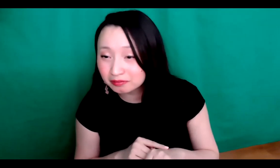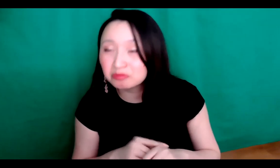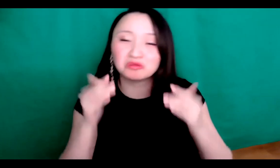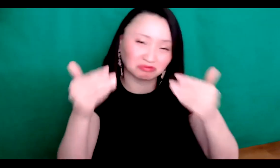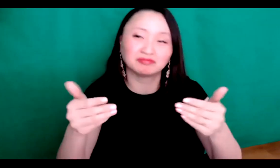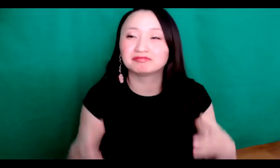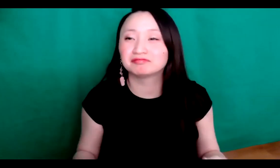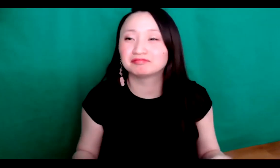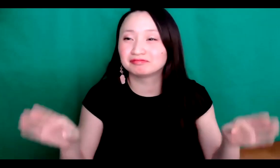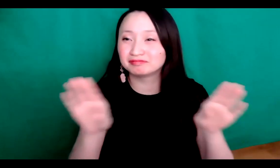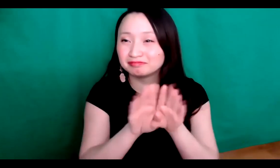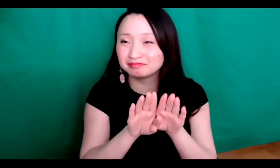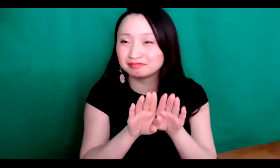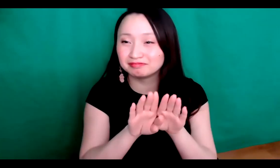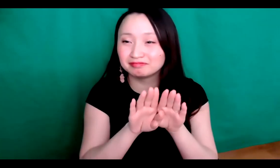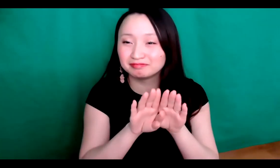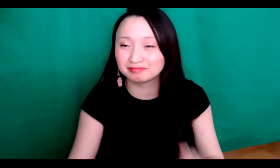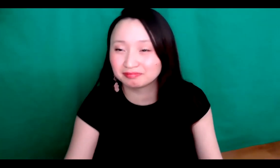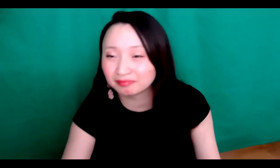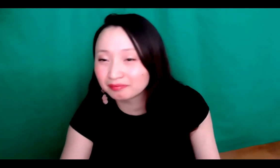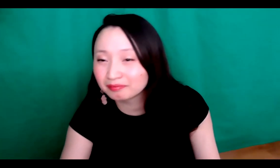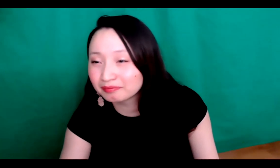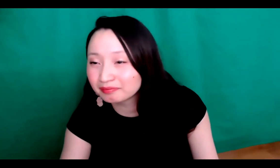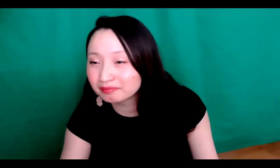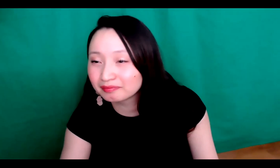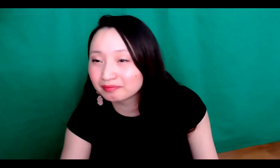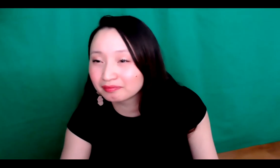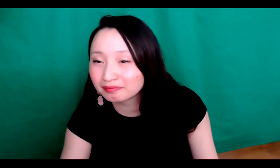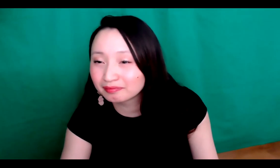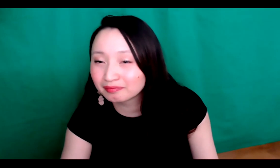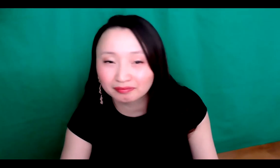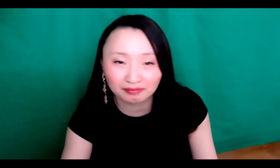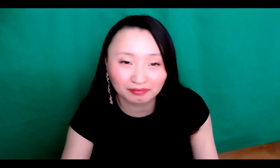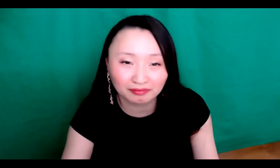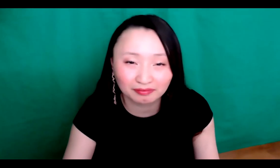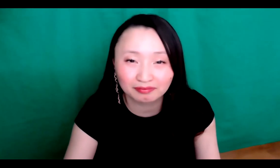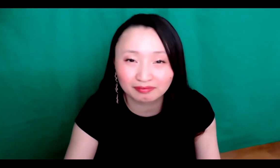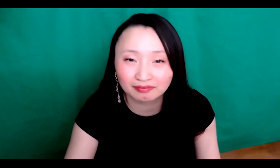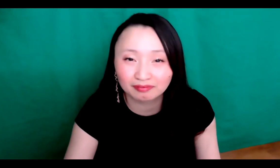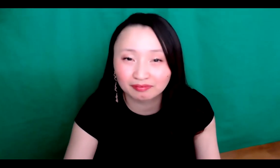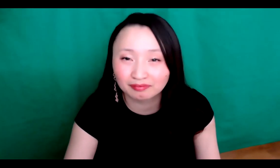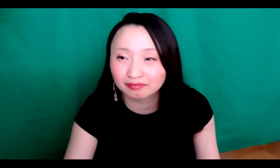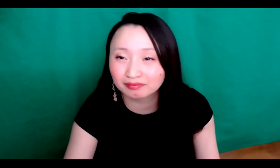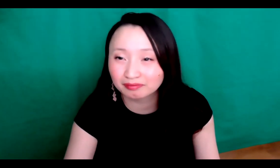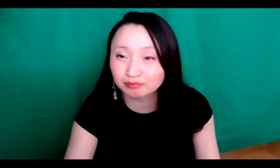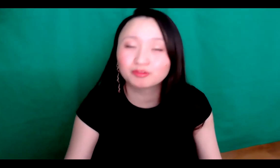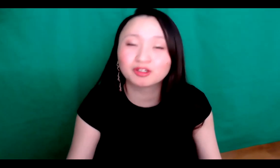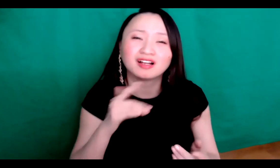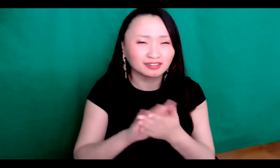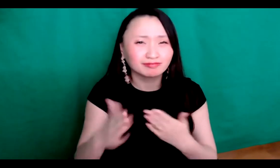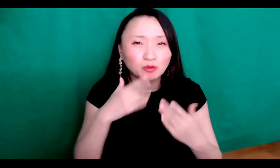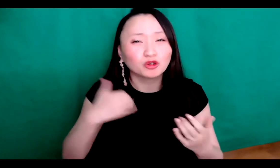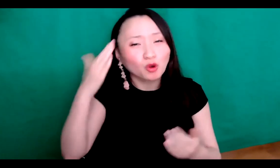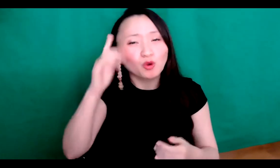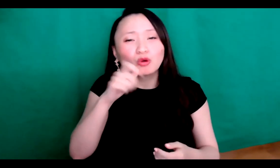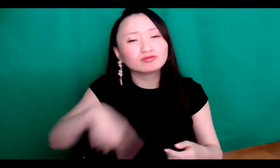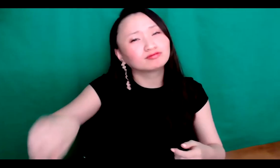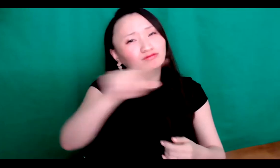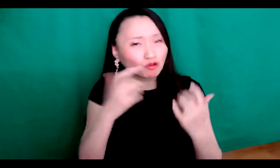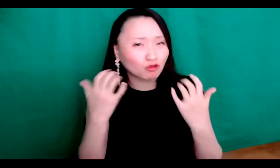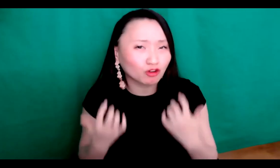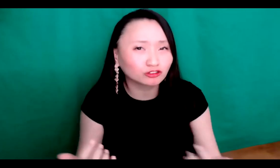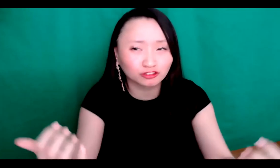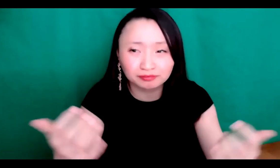to submit the poll. We'll go ahead and close it now. It's great